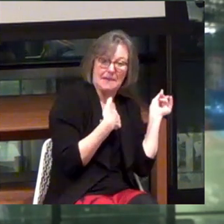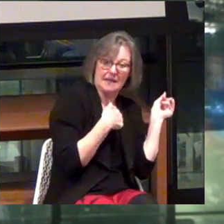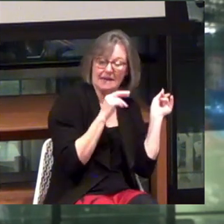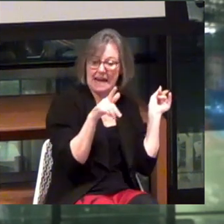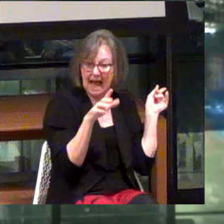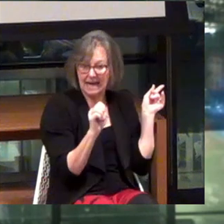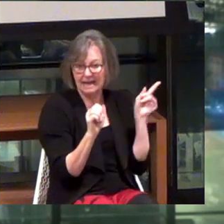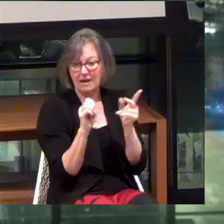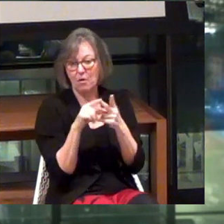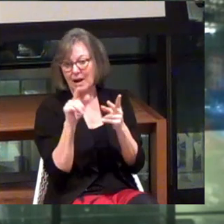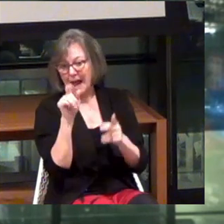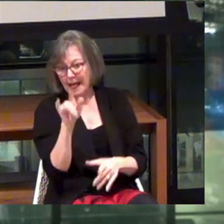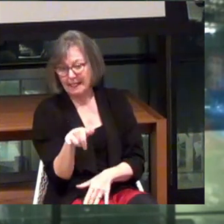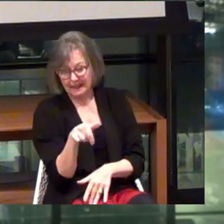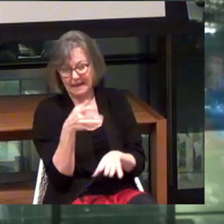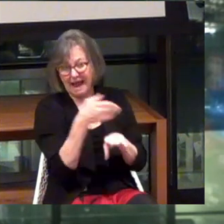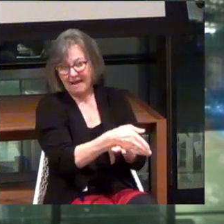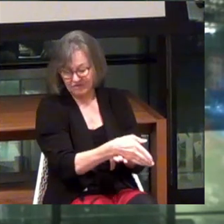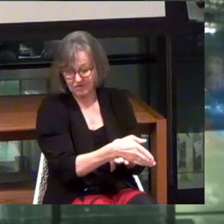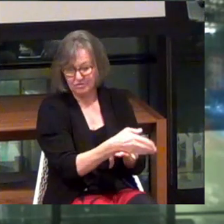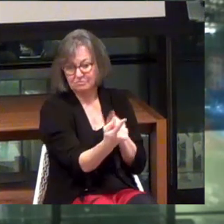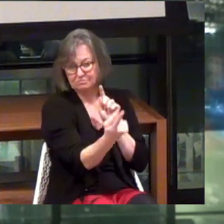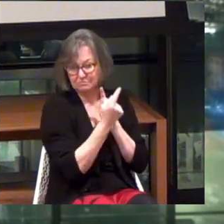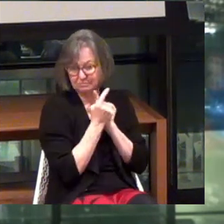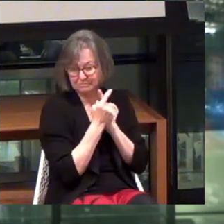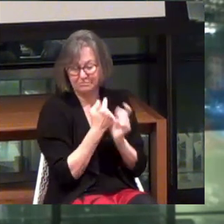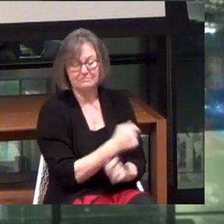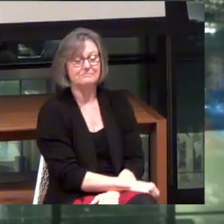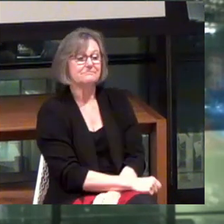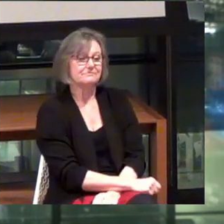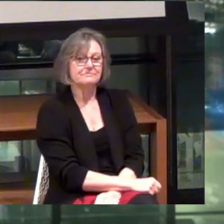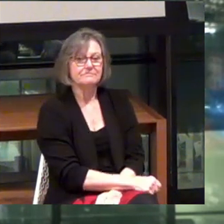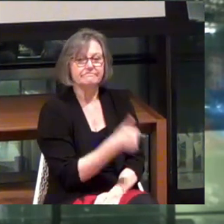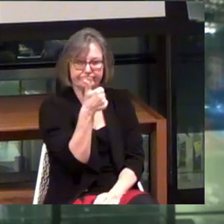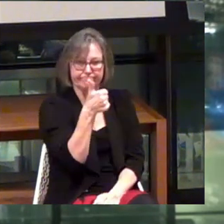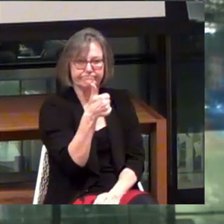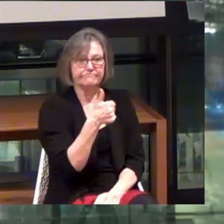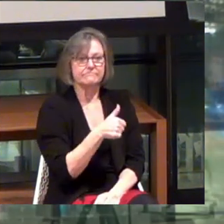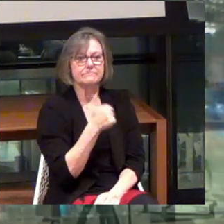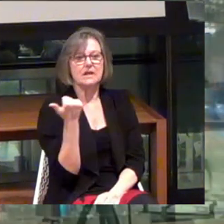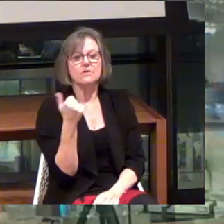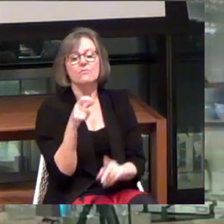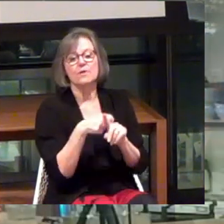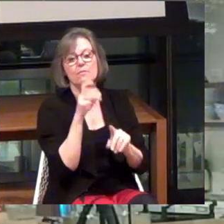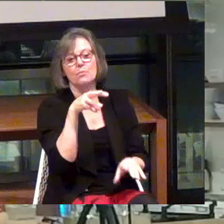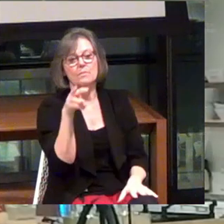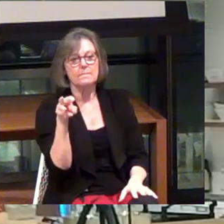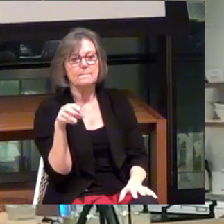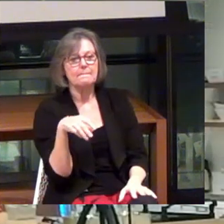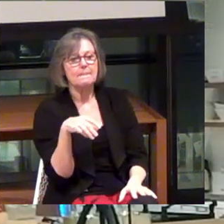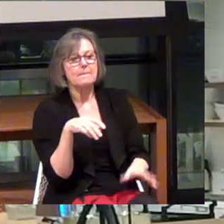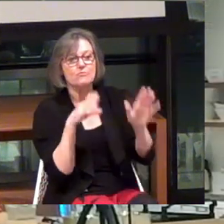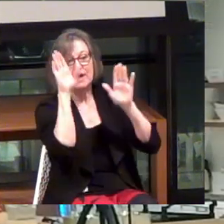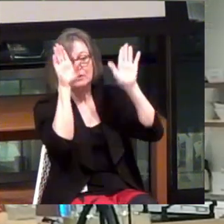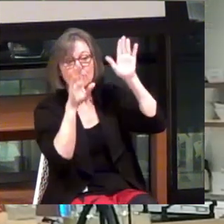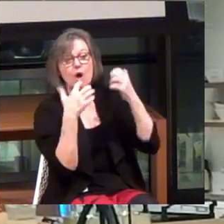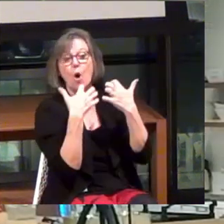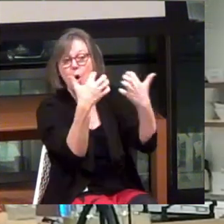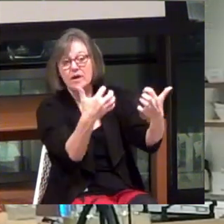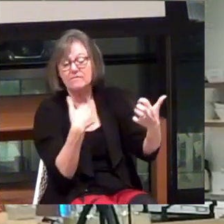or Ali afterwards! Awesome. Another one from the webcast. And please raise your hand in the audience if you have questions.